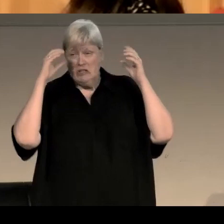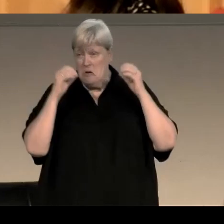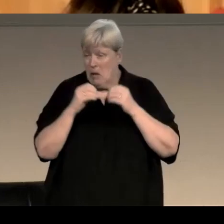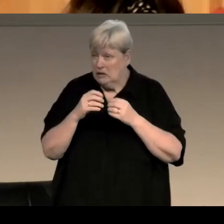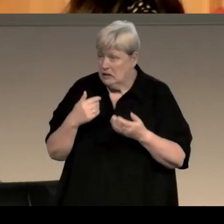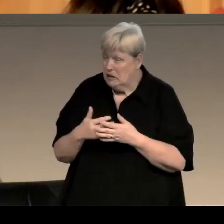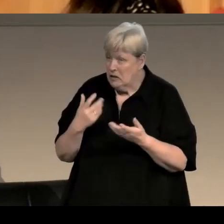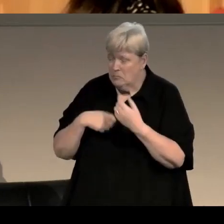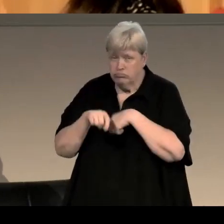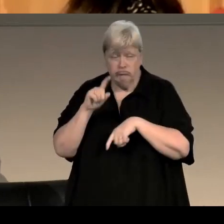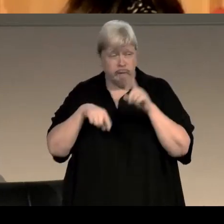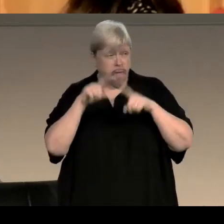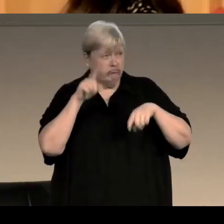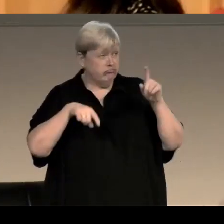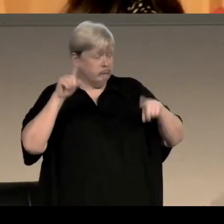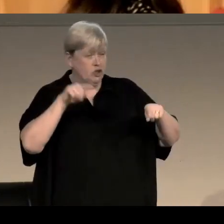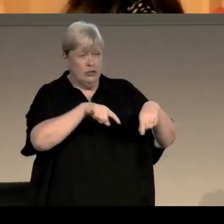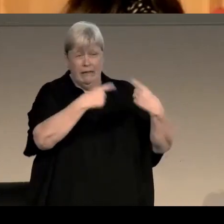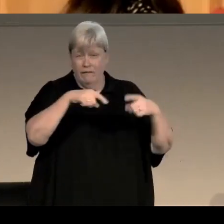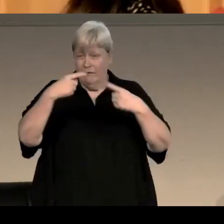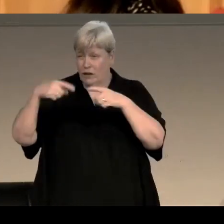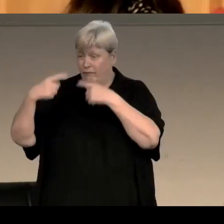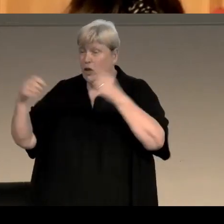and then you've got the short stories, which are fantastic,